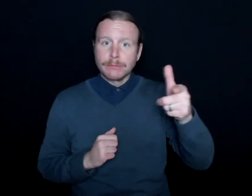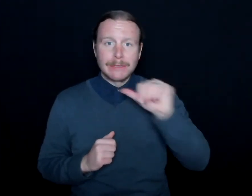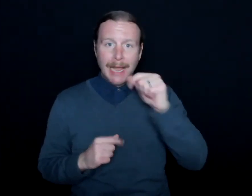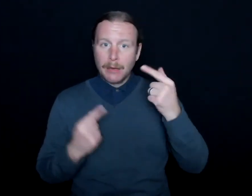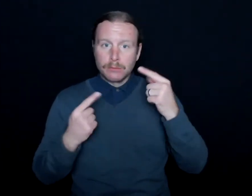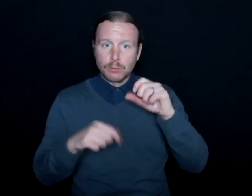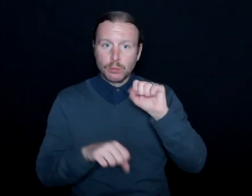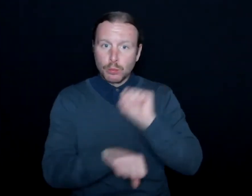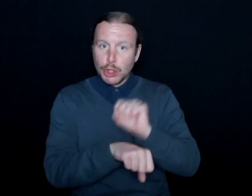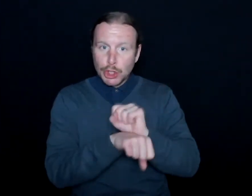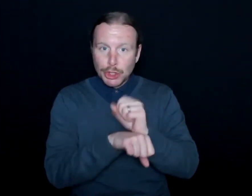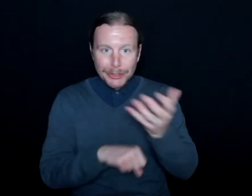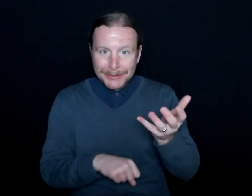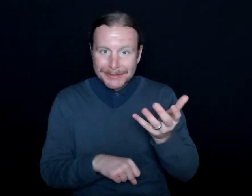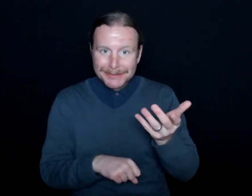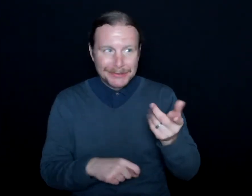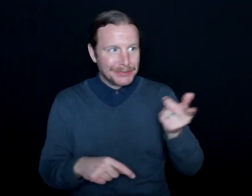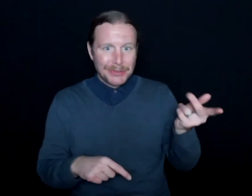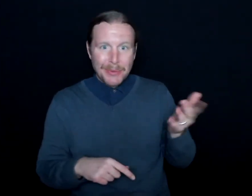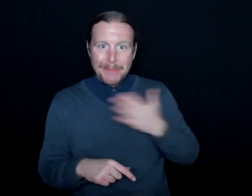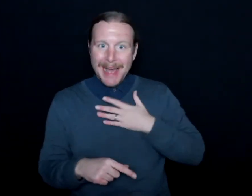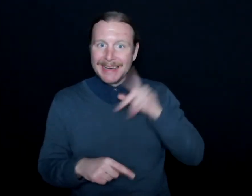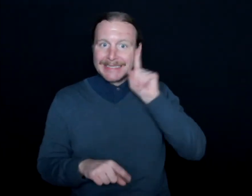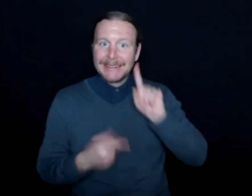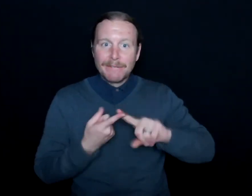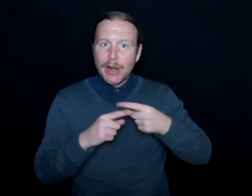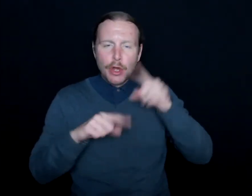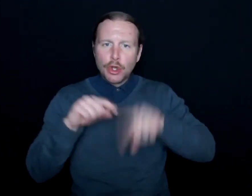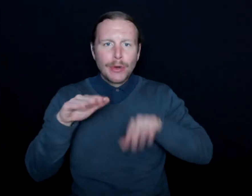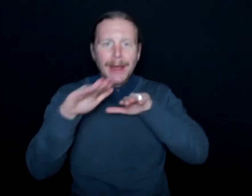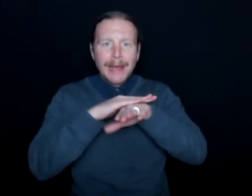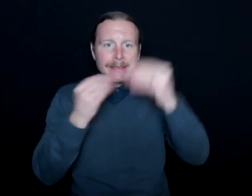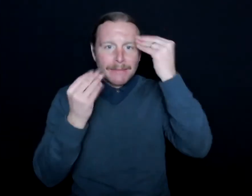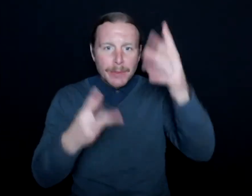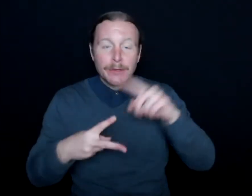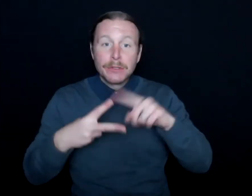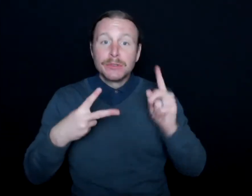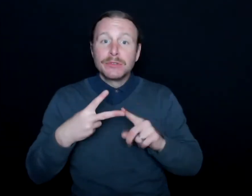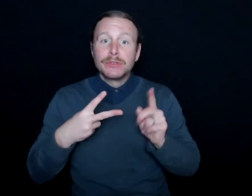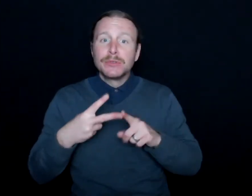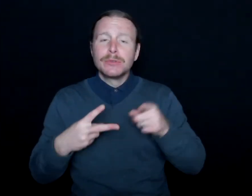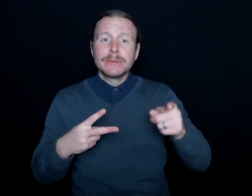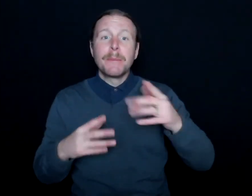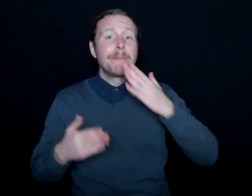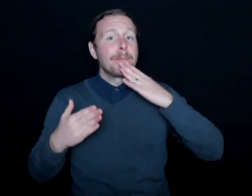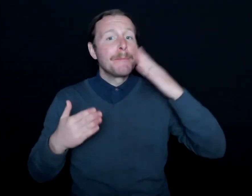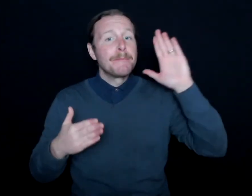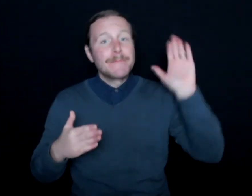so they didn't even have access to any sort of information. Two, there was inclement weather, and so they were telling everyone